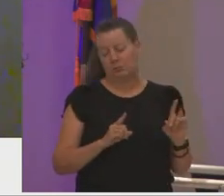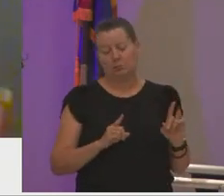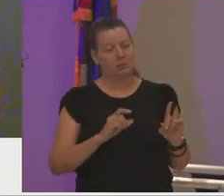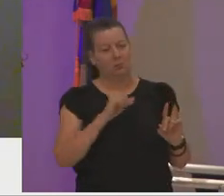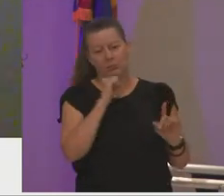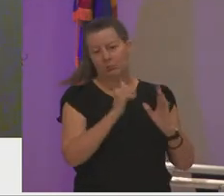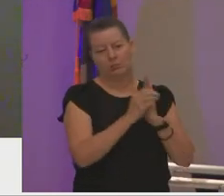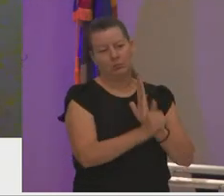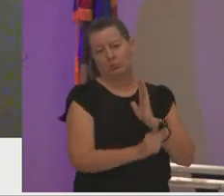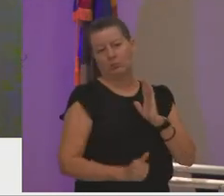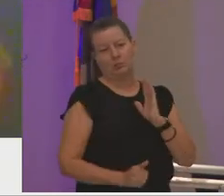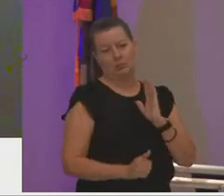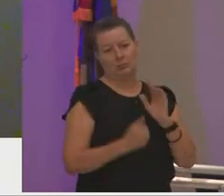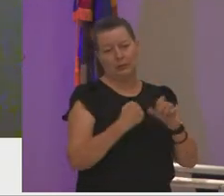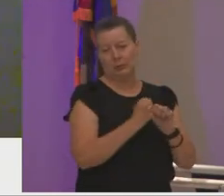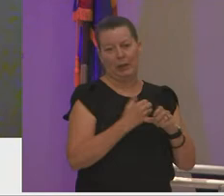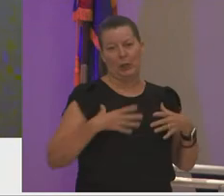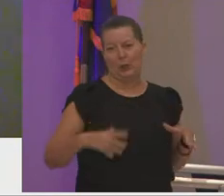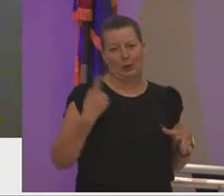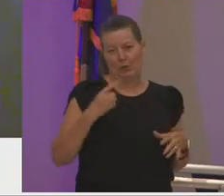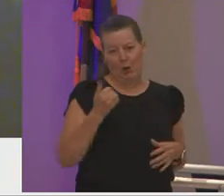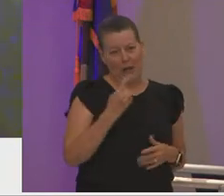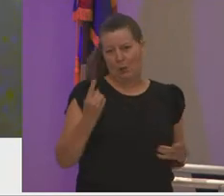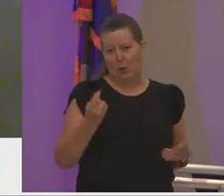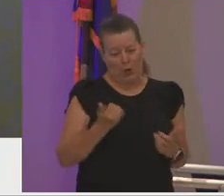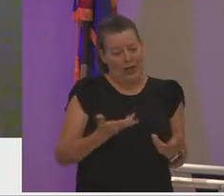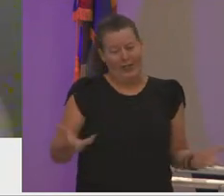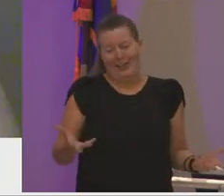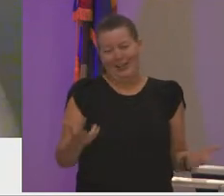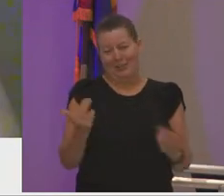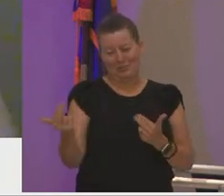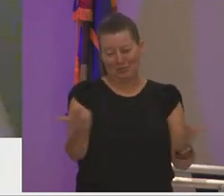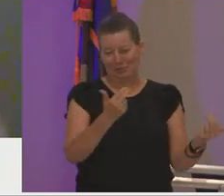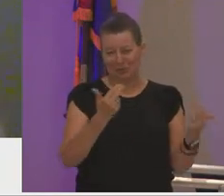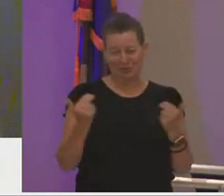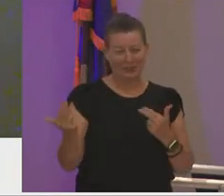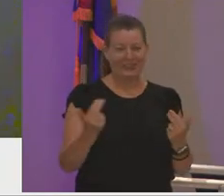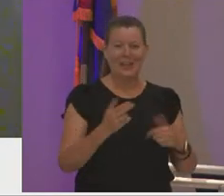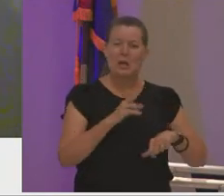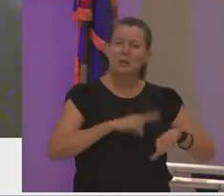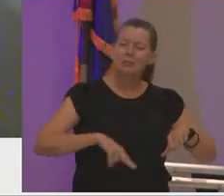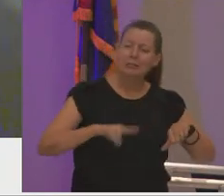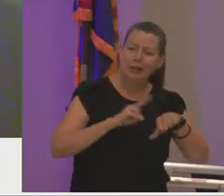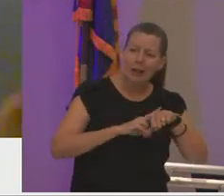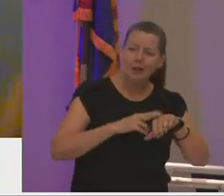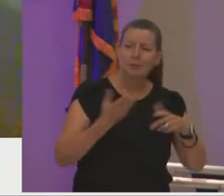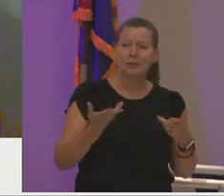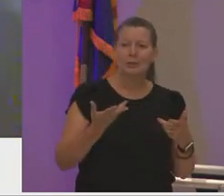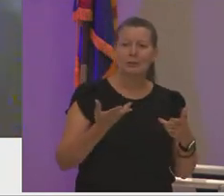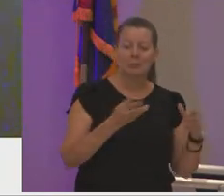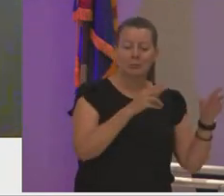fit to make clothing for anyone or anything so naturally i moved on to criminal justice